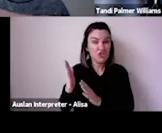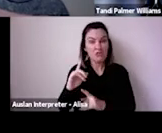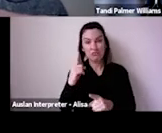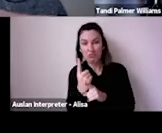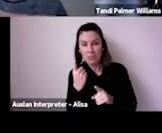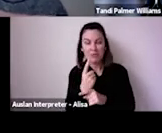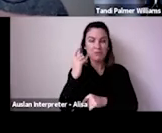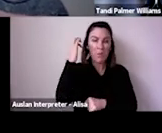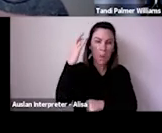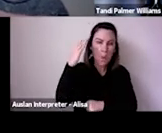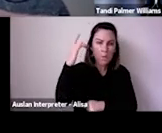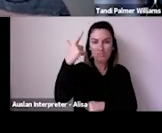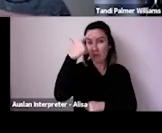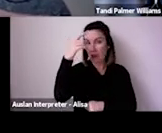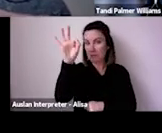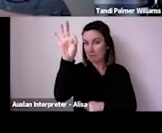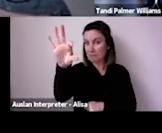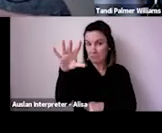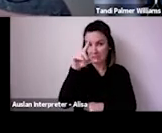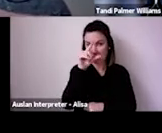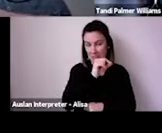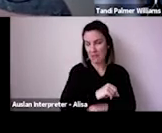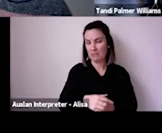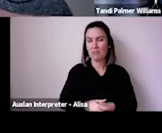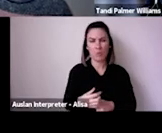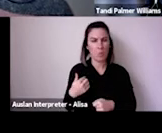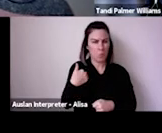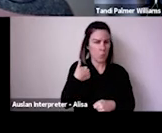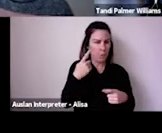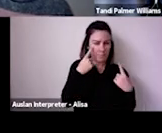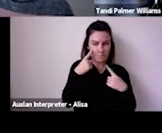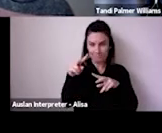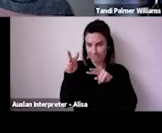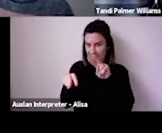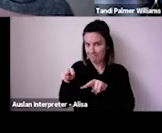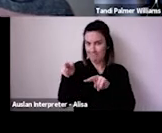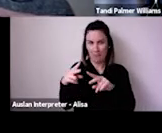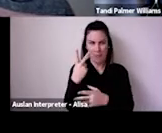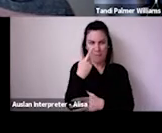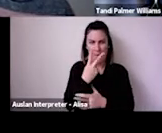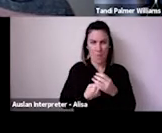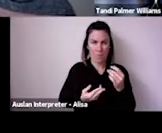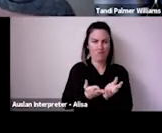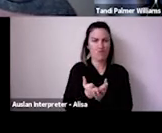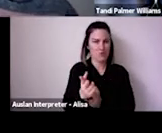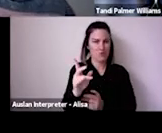and resume programming and what to do in the meantime to stay connected to audiences.